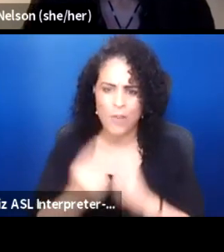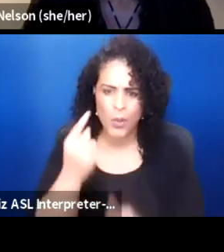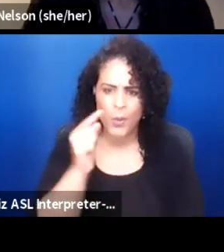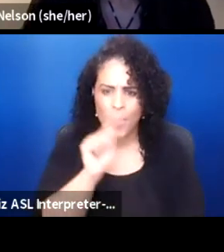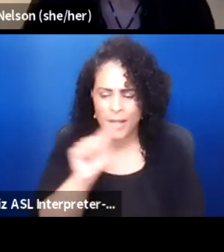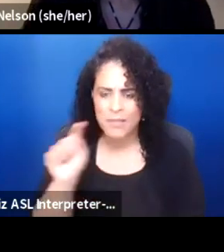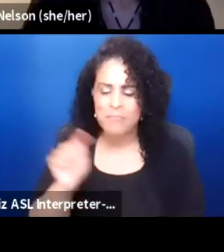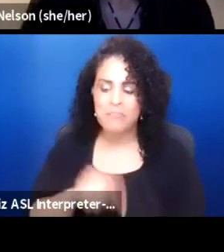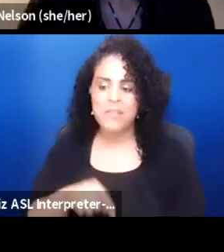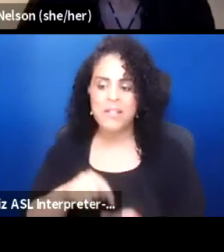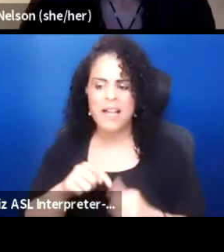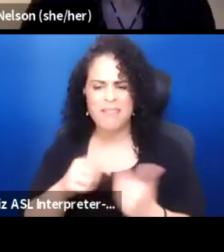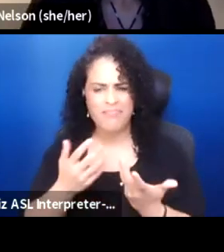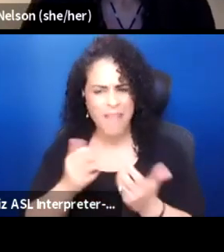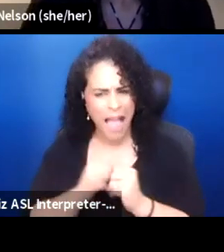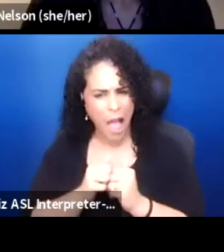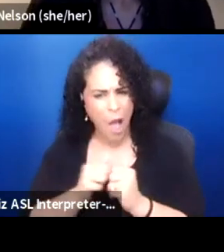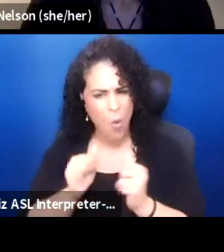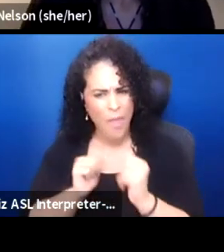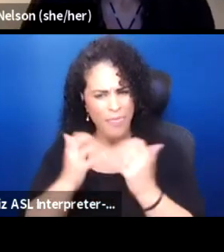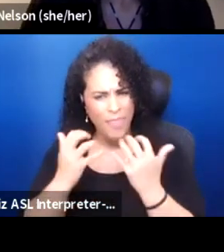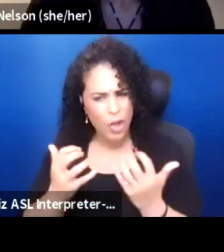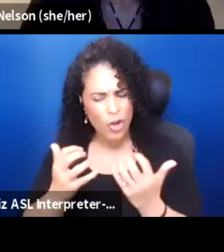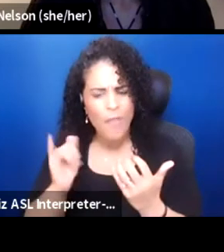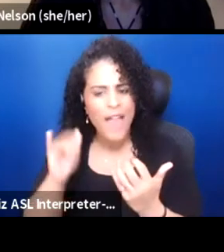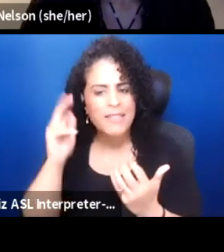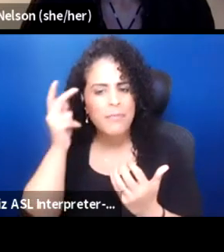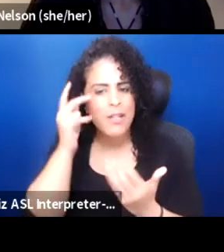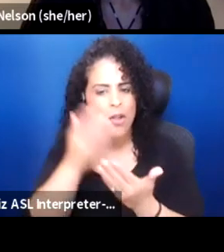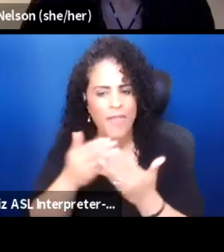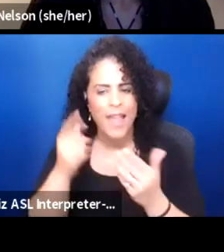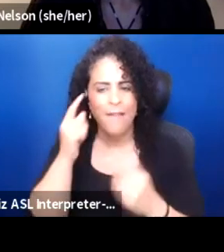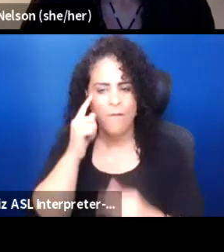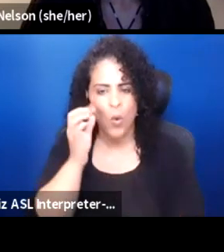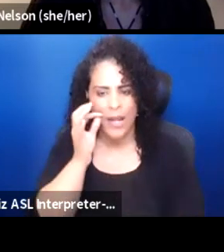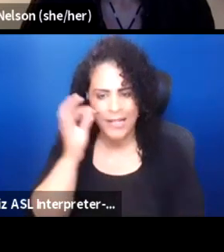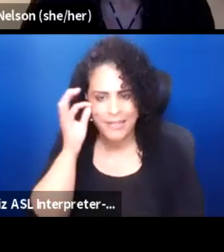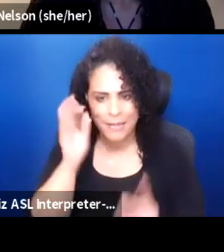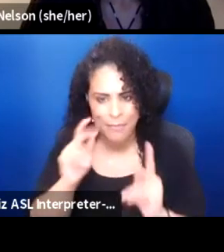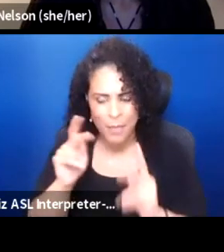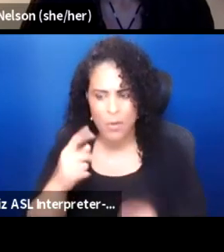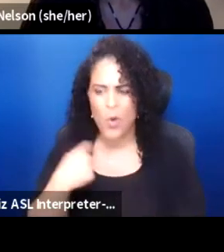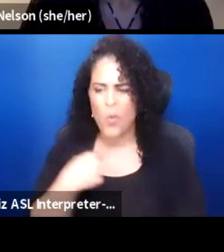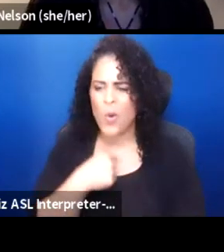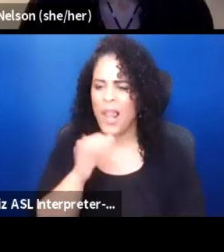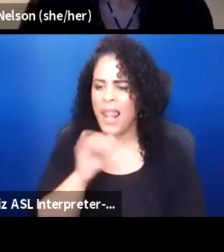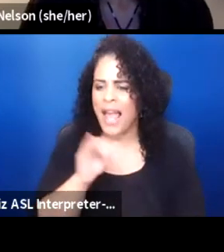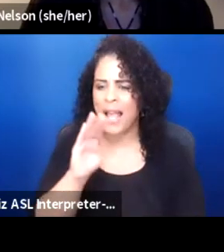how theater is a political thing for Indians. We're like Belorussians.